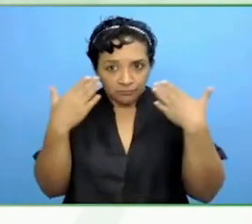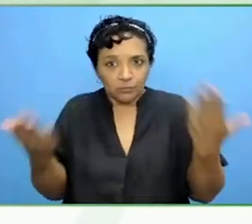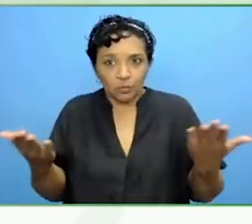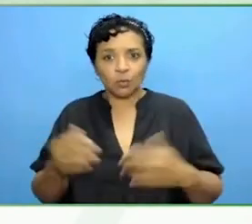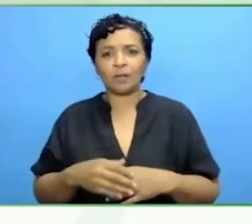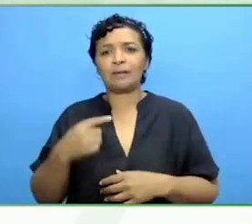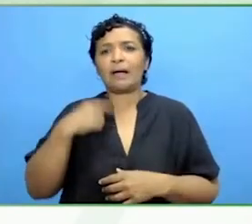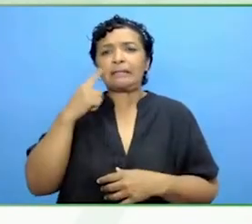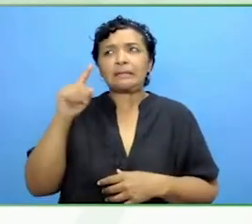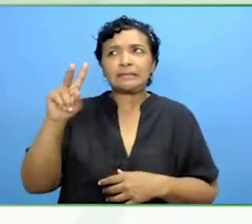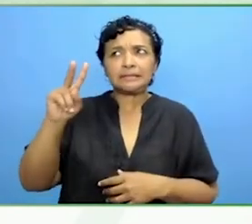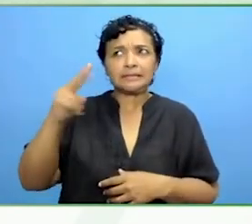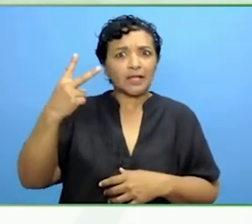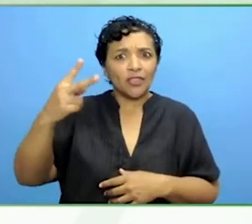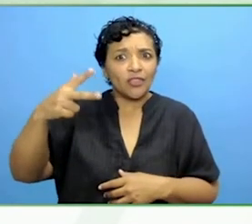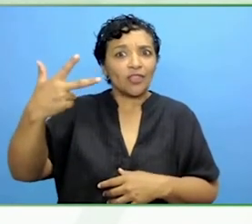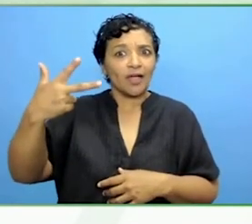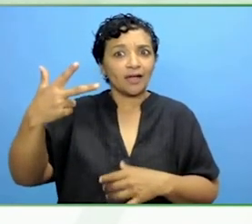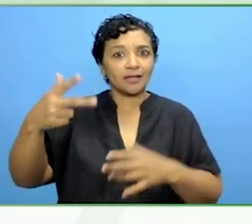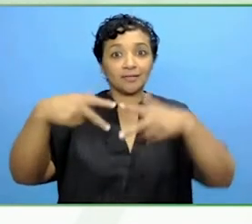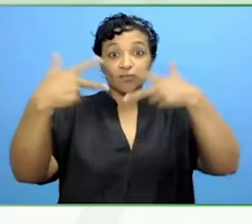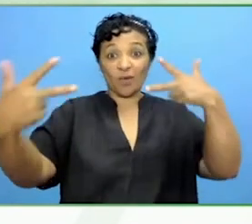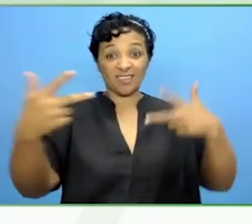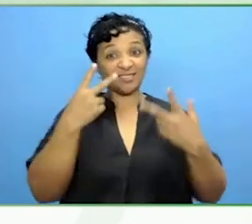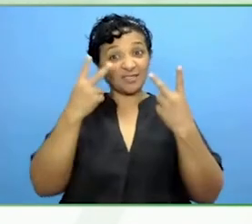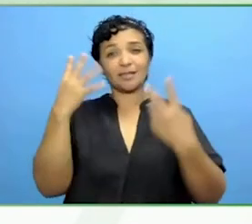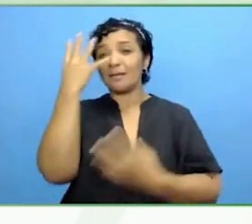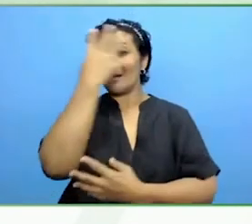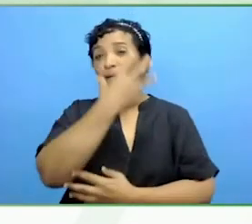As you can see she is a beautiful person and a beautiful looking lady.